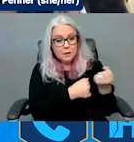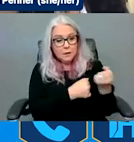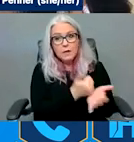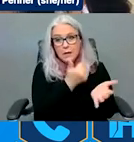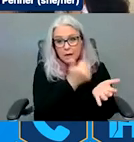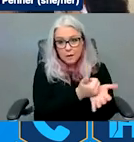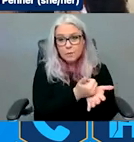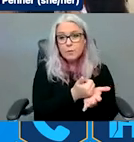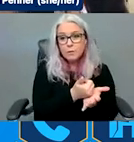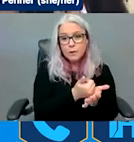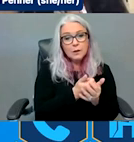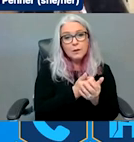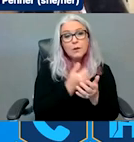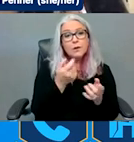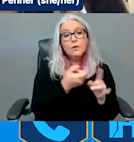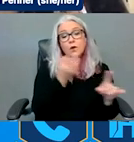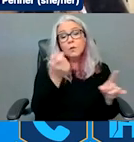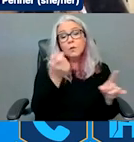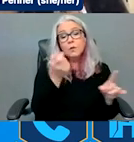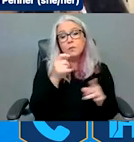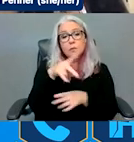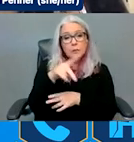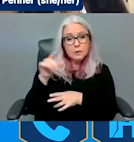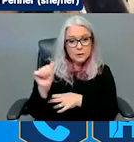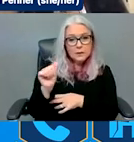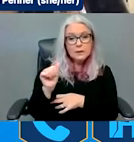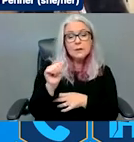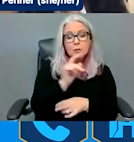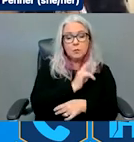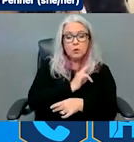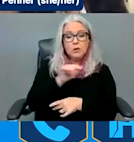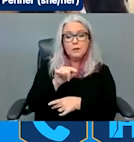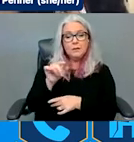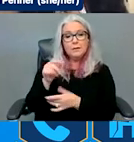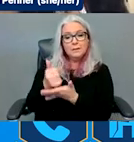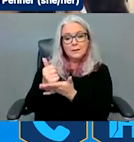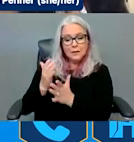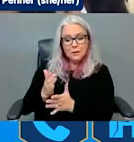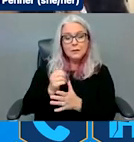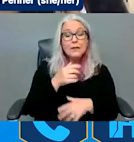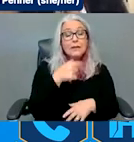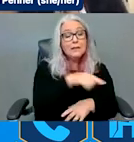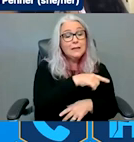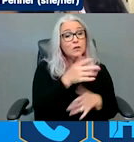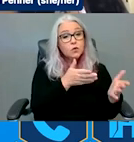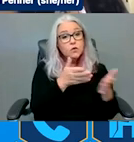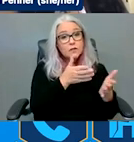attendants, and these services that allow us to stay independent in the community.